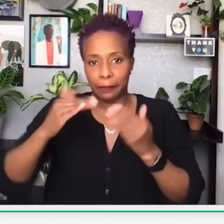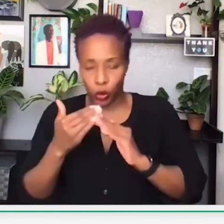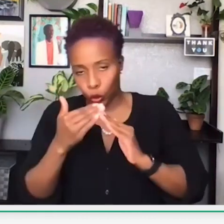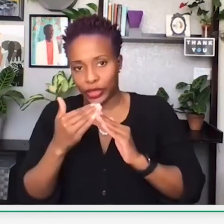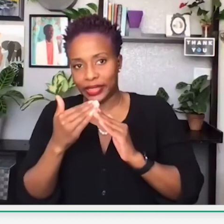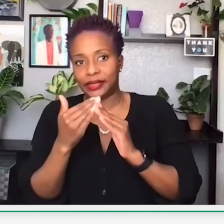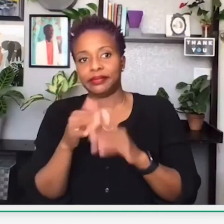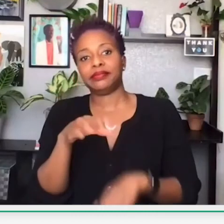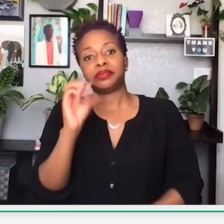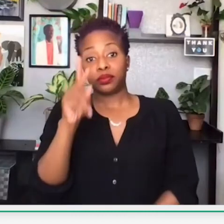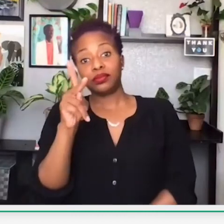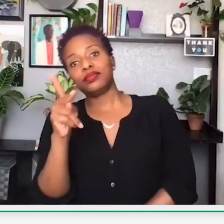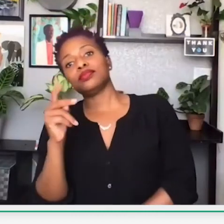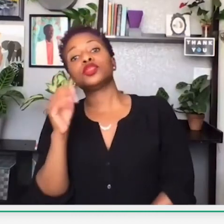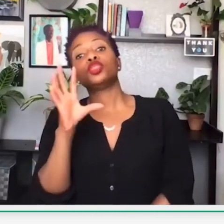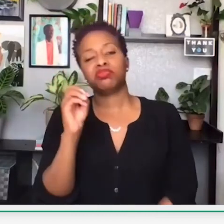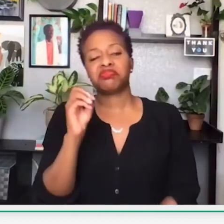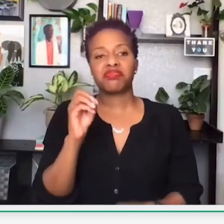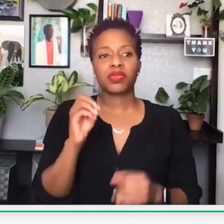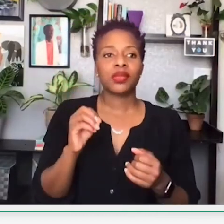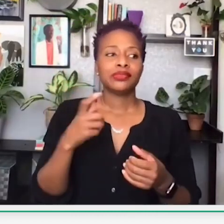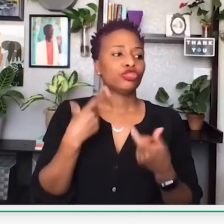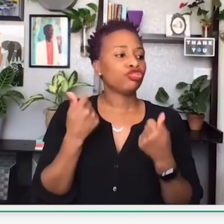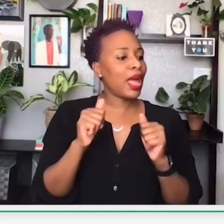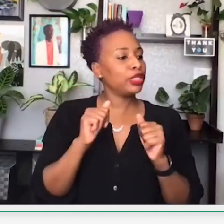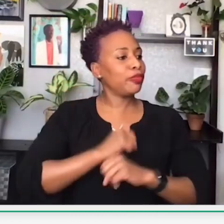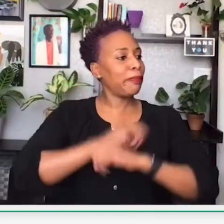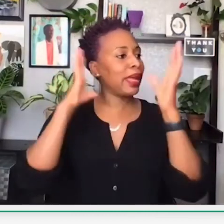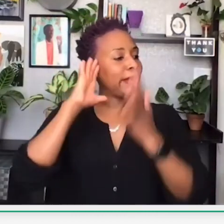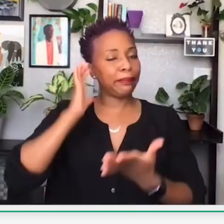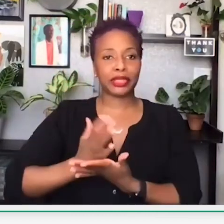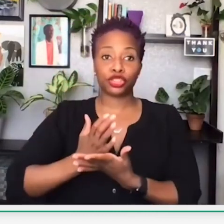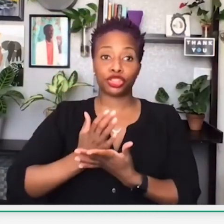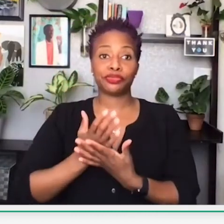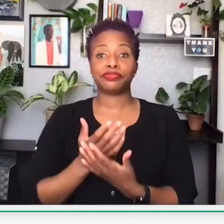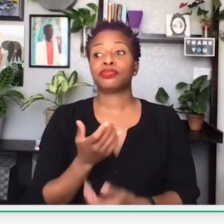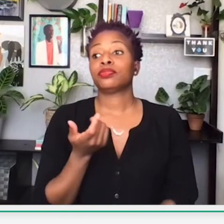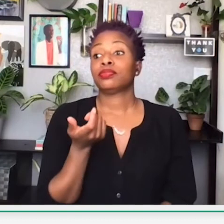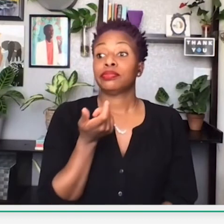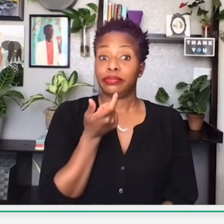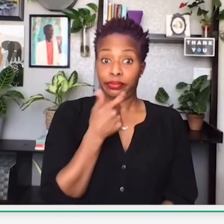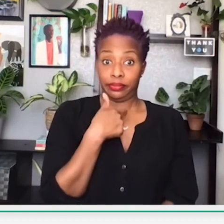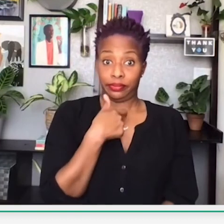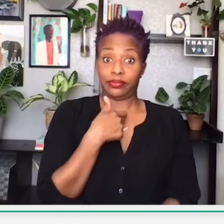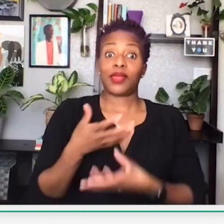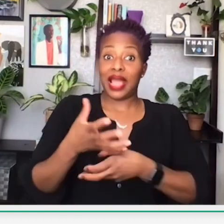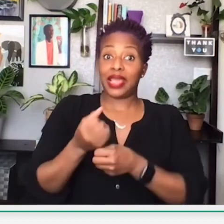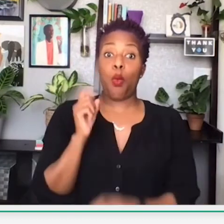when dollars circulate within the community? Okay. So I'm going to try and paint a picture.